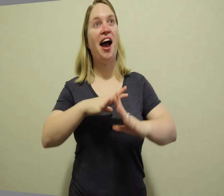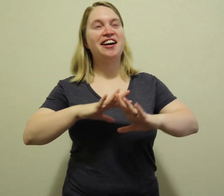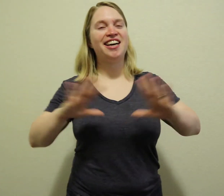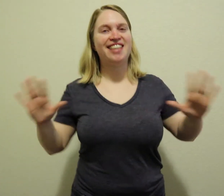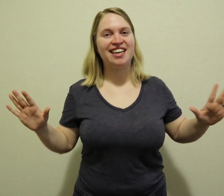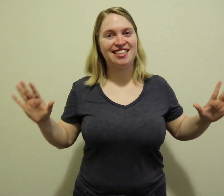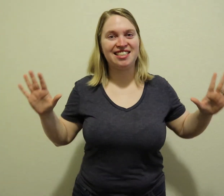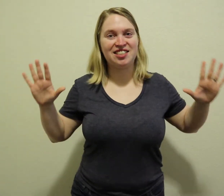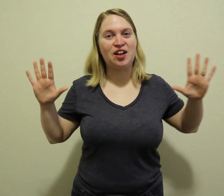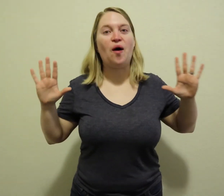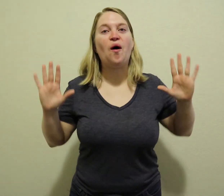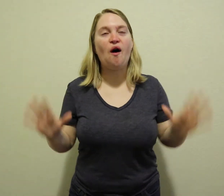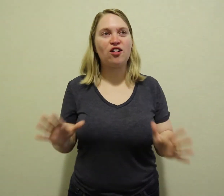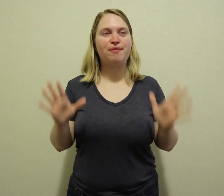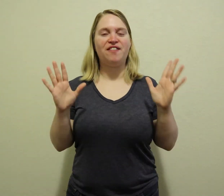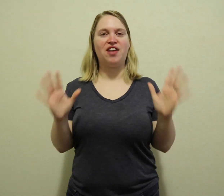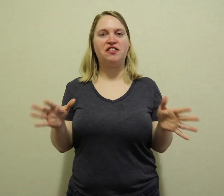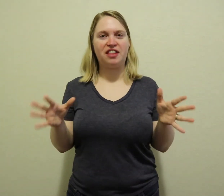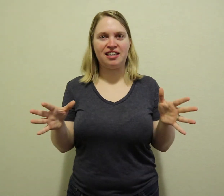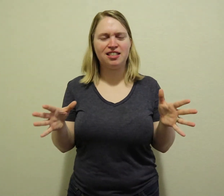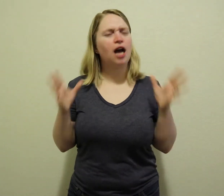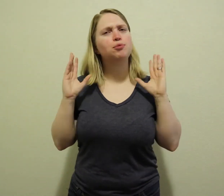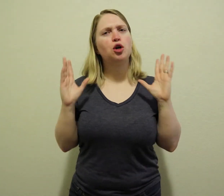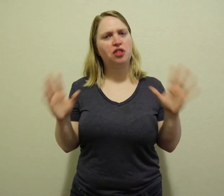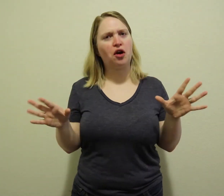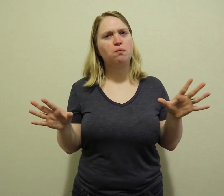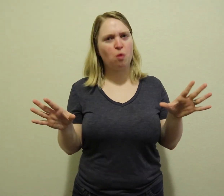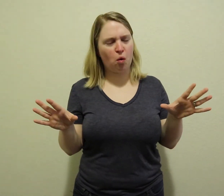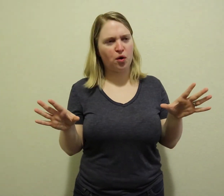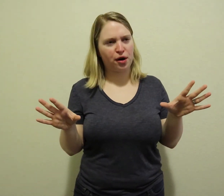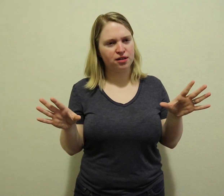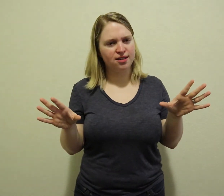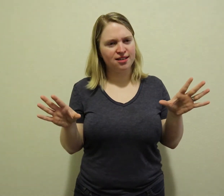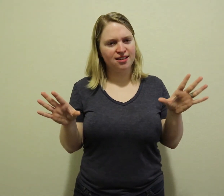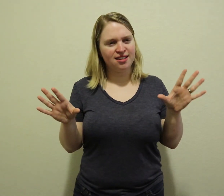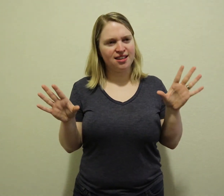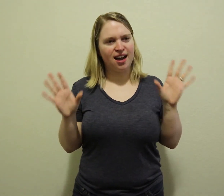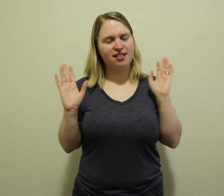All right, guys this is all of my favorite things, I'm sure there are more